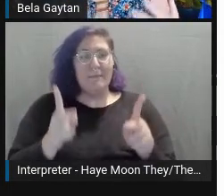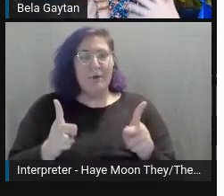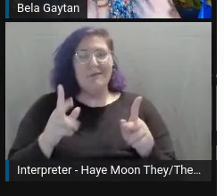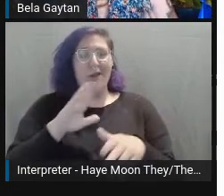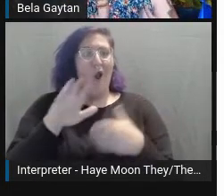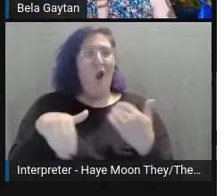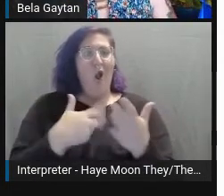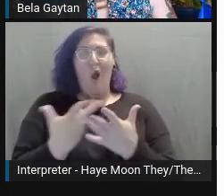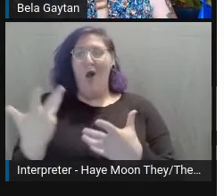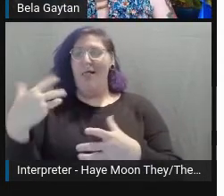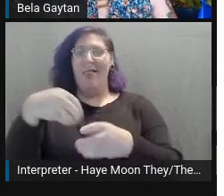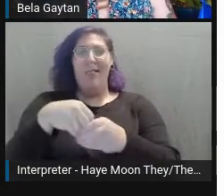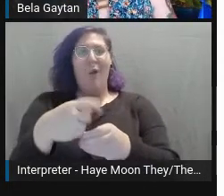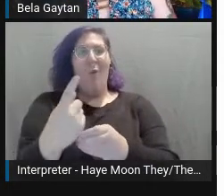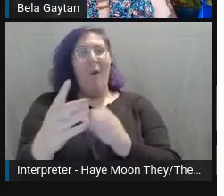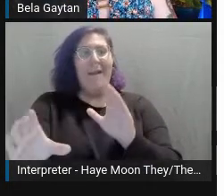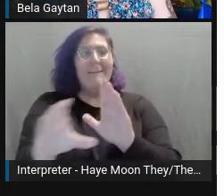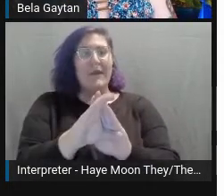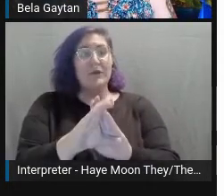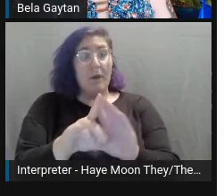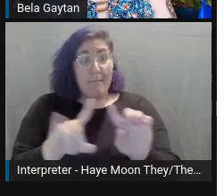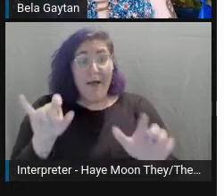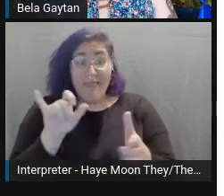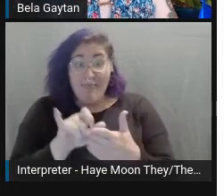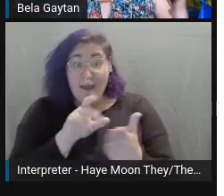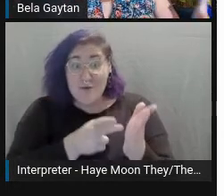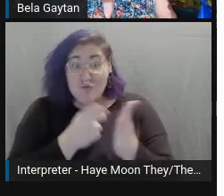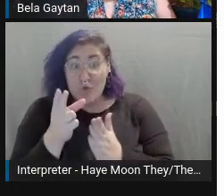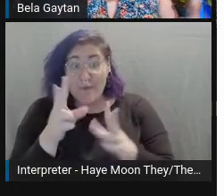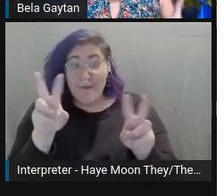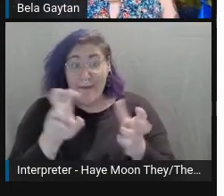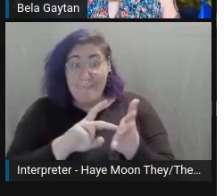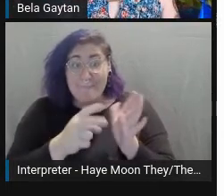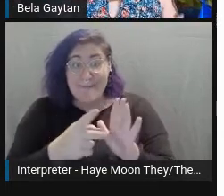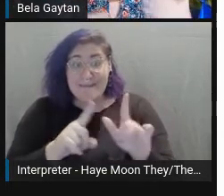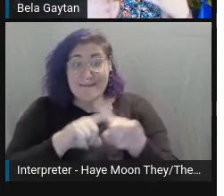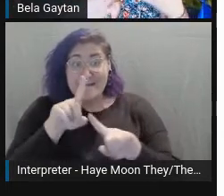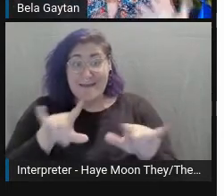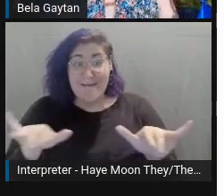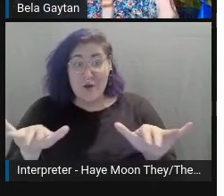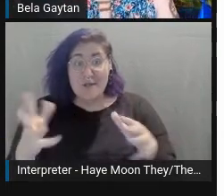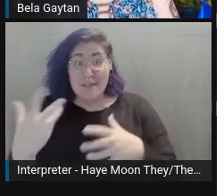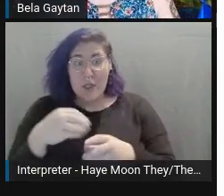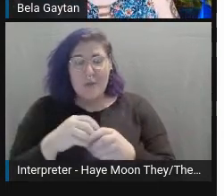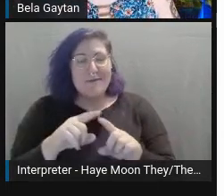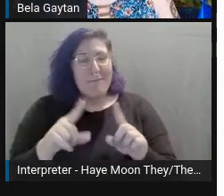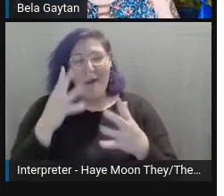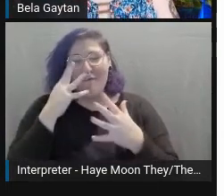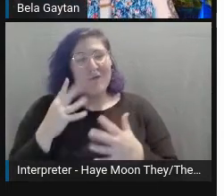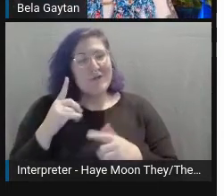but that's truly diverse and inclusive. Unfortunately, we can't always find photos like that.